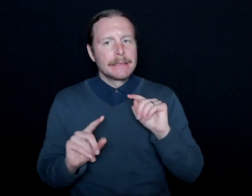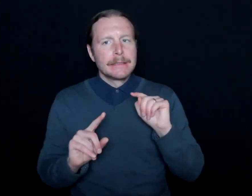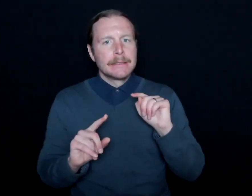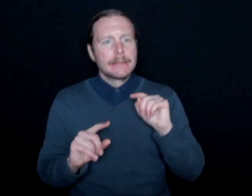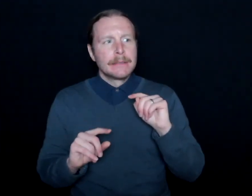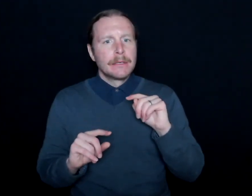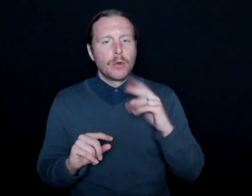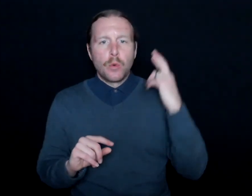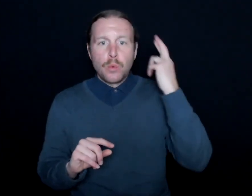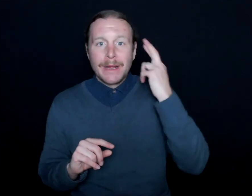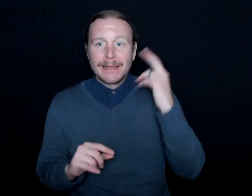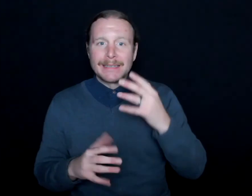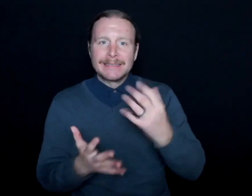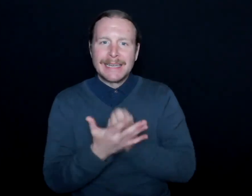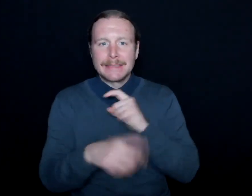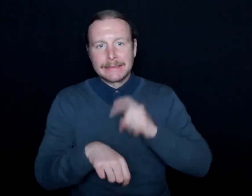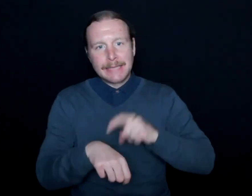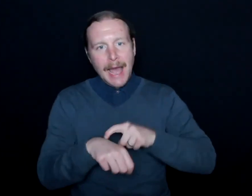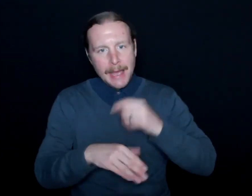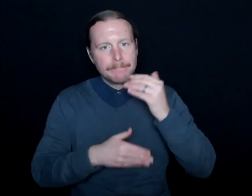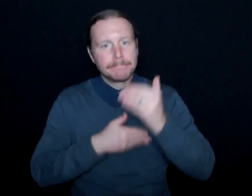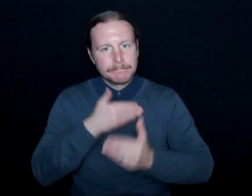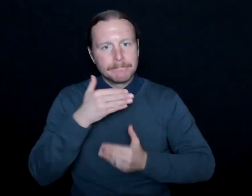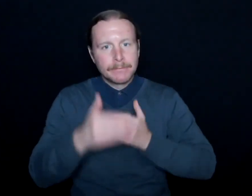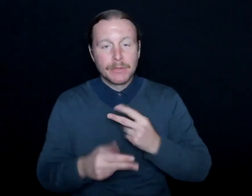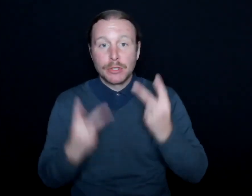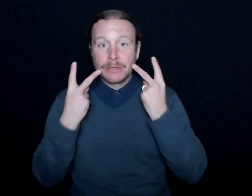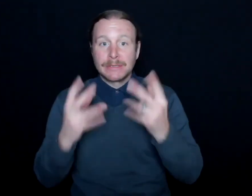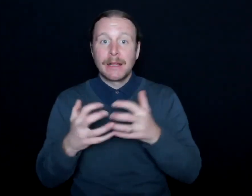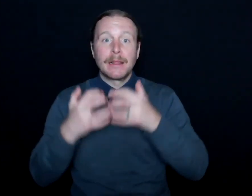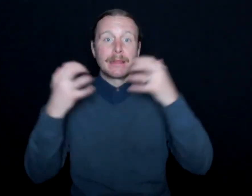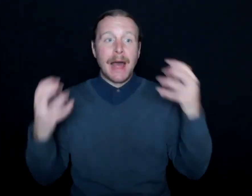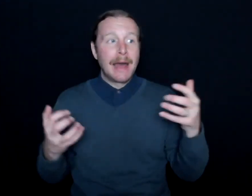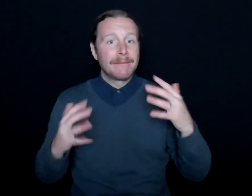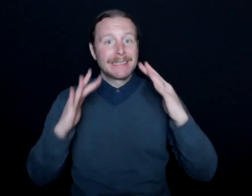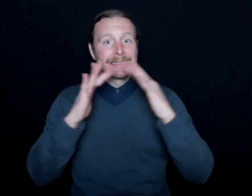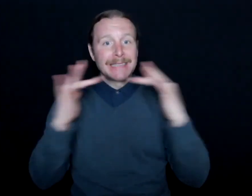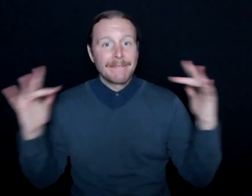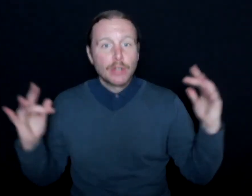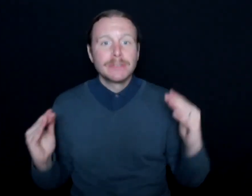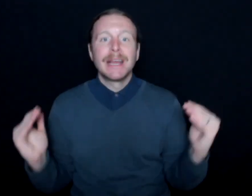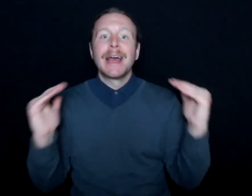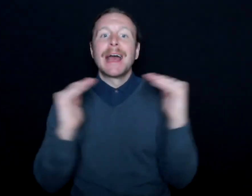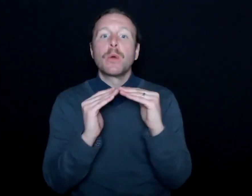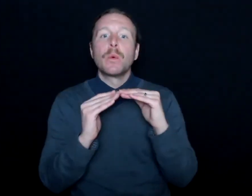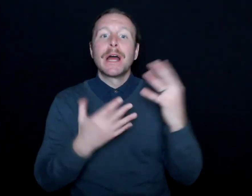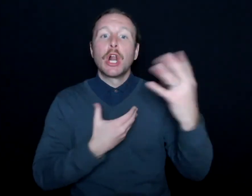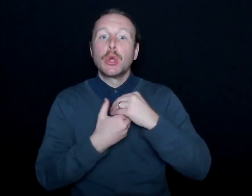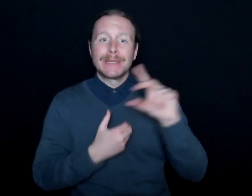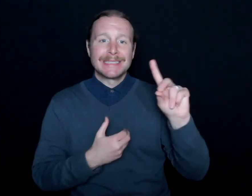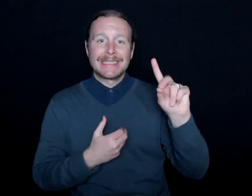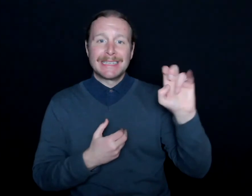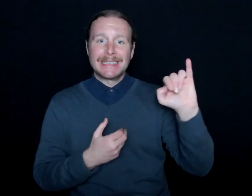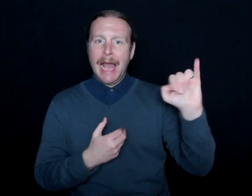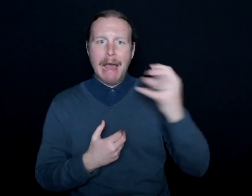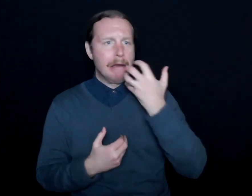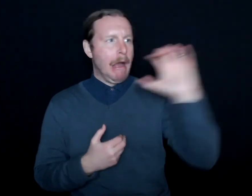realizing that it takes time. You're seeing a lot of diversity, equity, and inclusion being the buzzword, and you're seeing a lot of that.